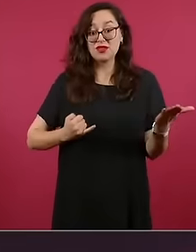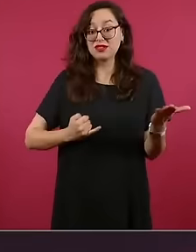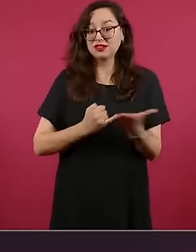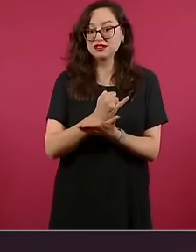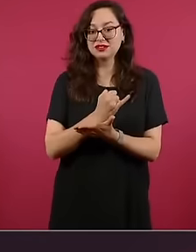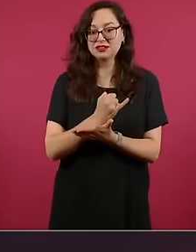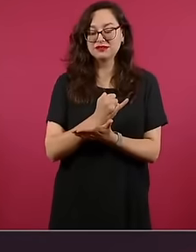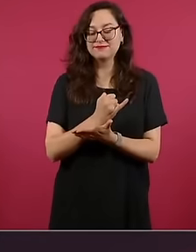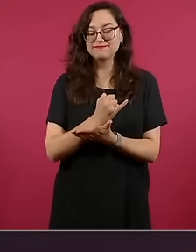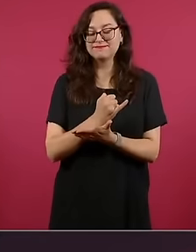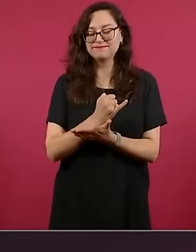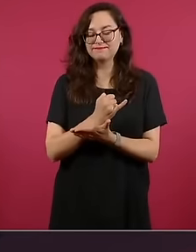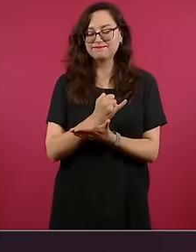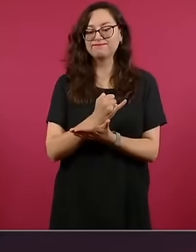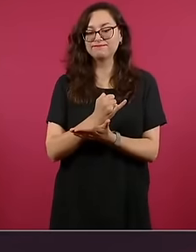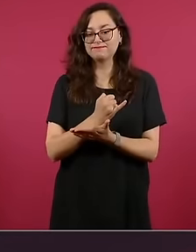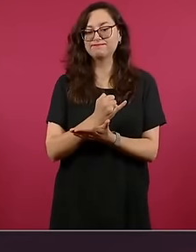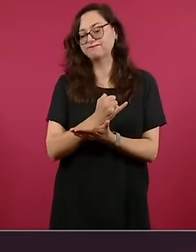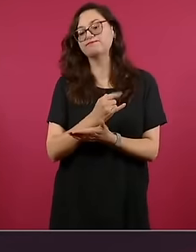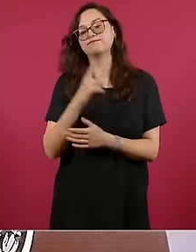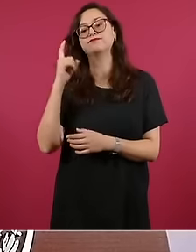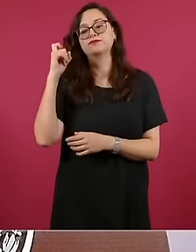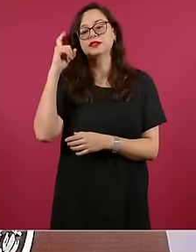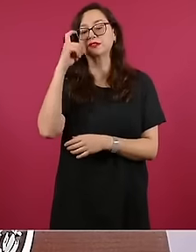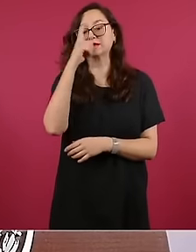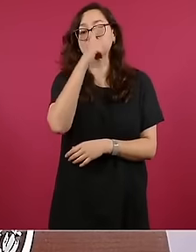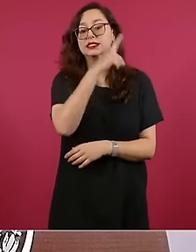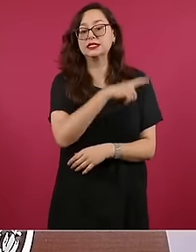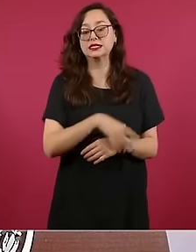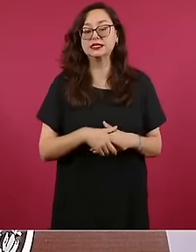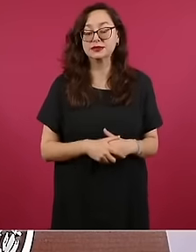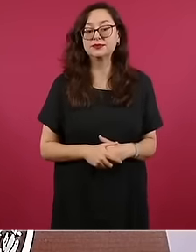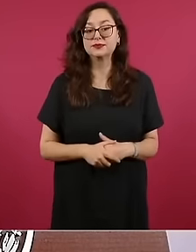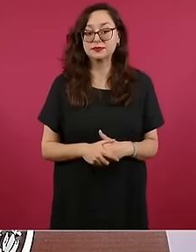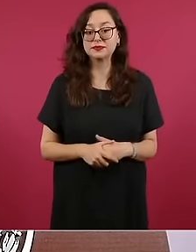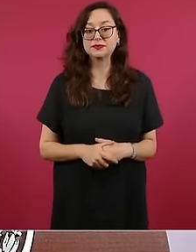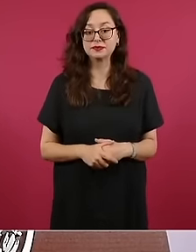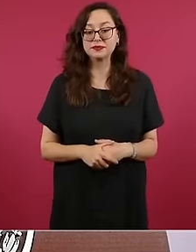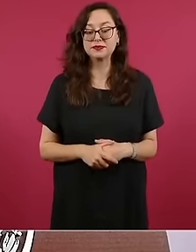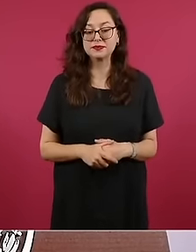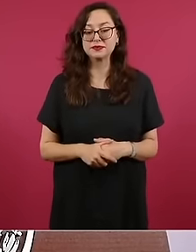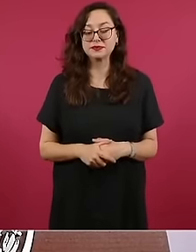circumstances that is strong that is quite strong but